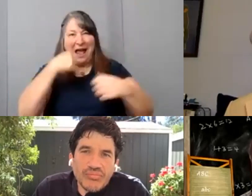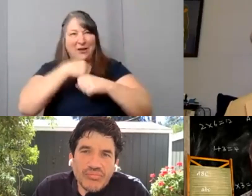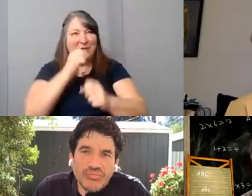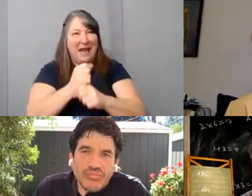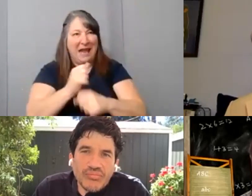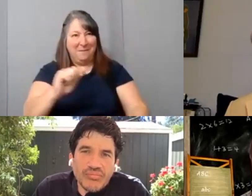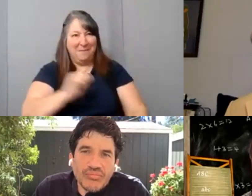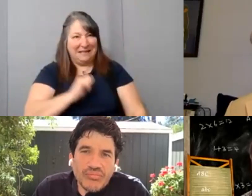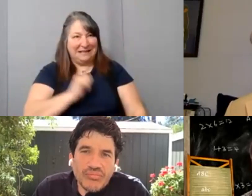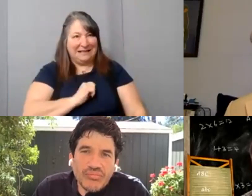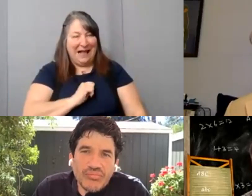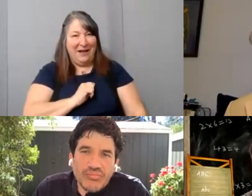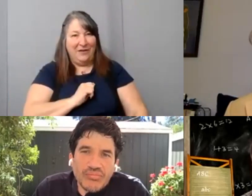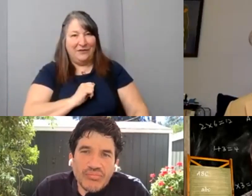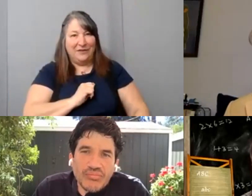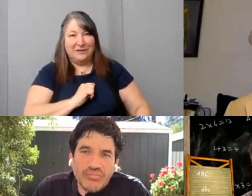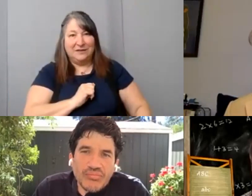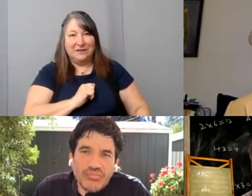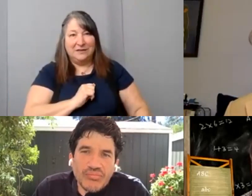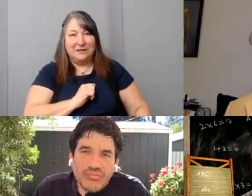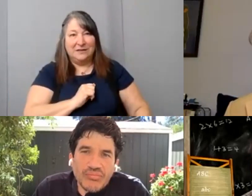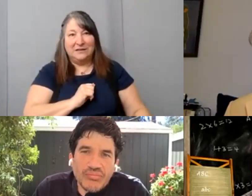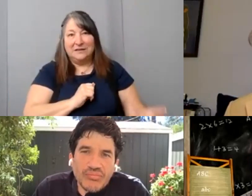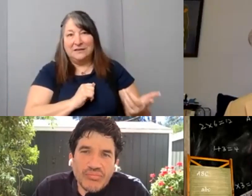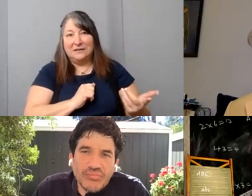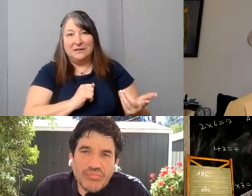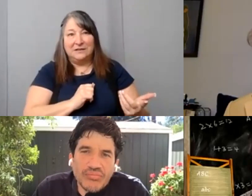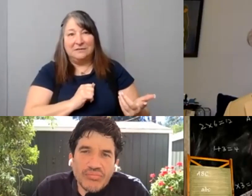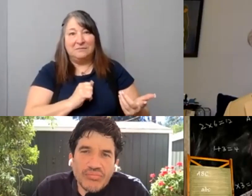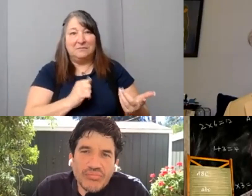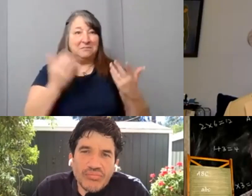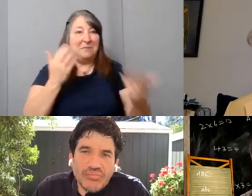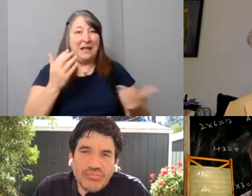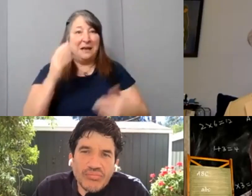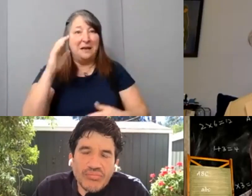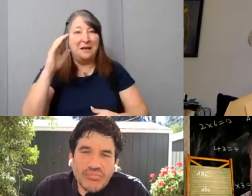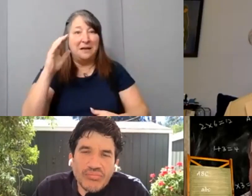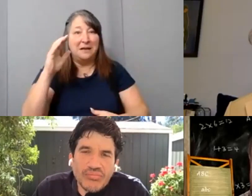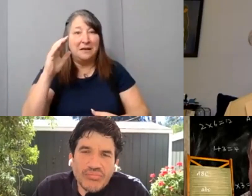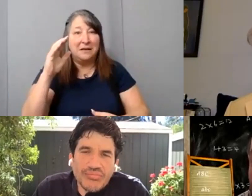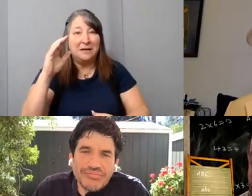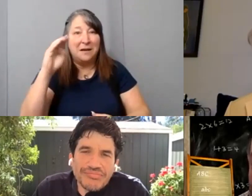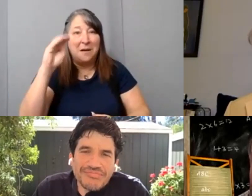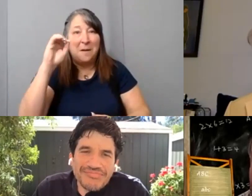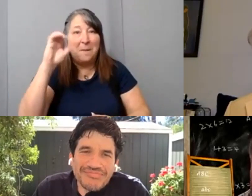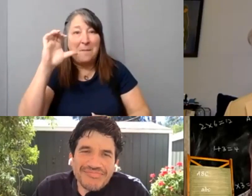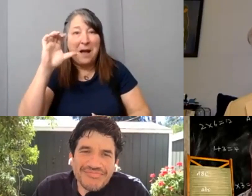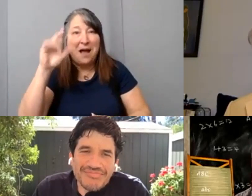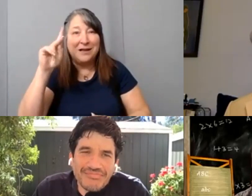I mean what if you made a mockumentary about your yard. I don't know something like that.